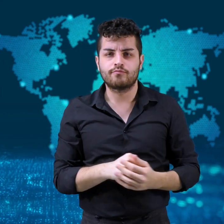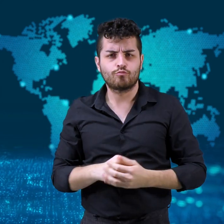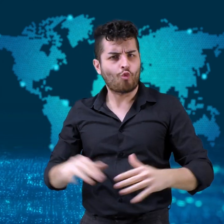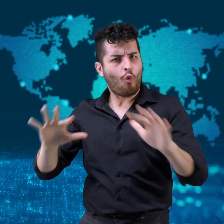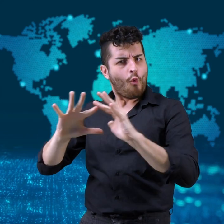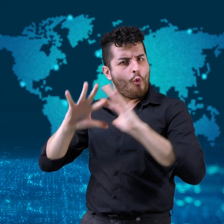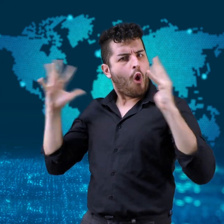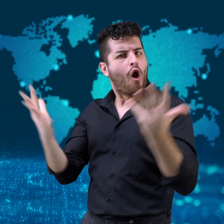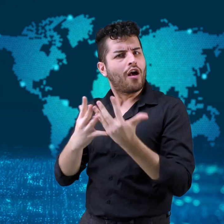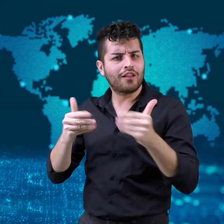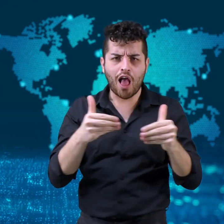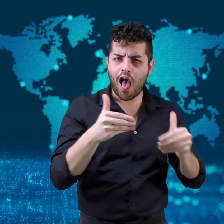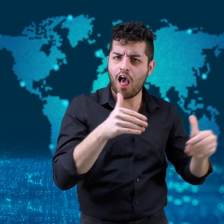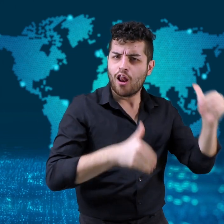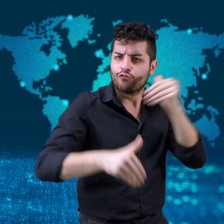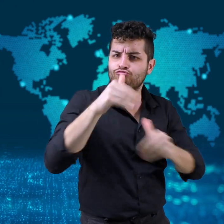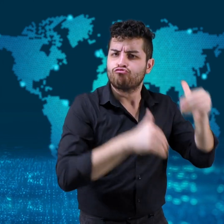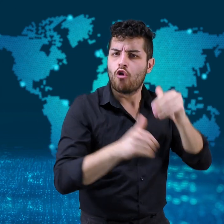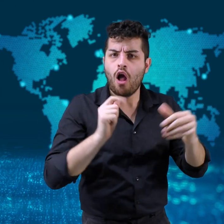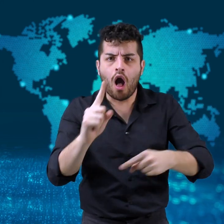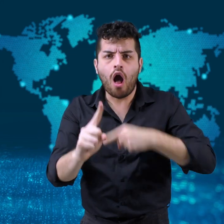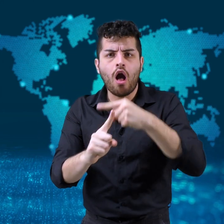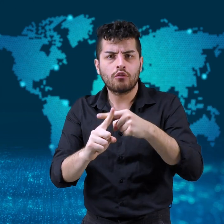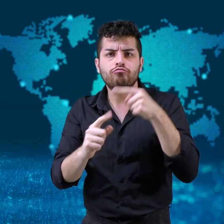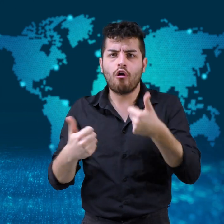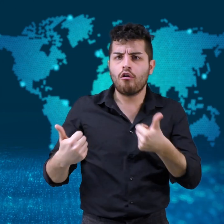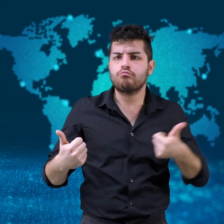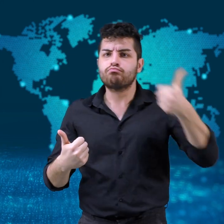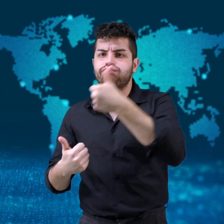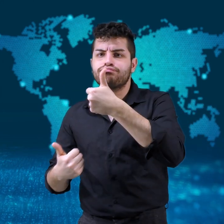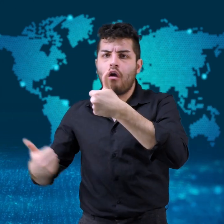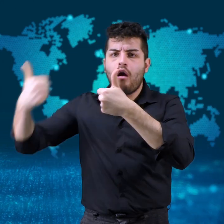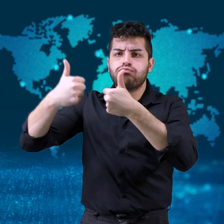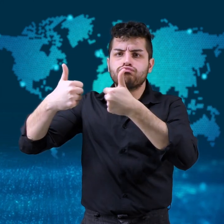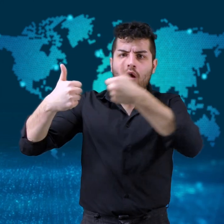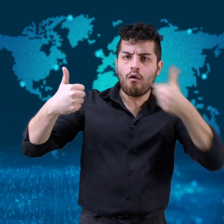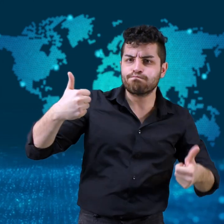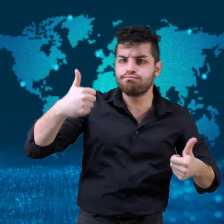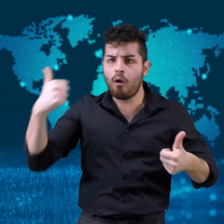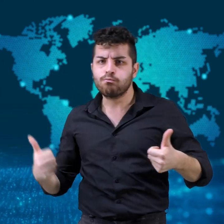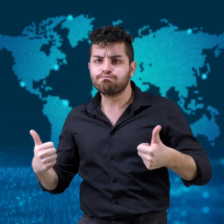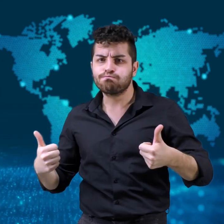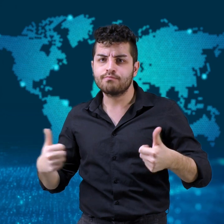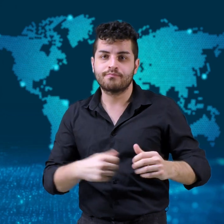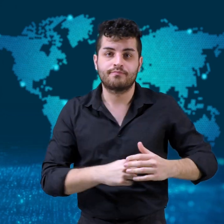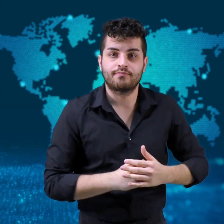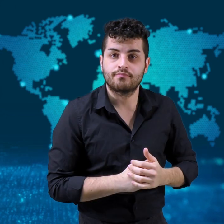Elections and leadership changes.